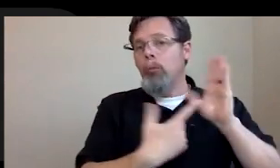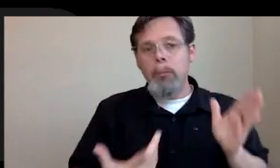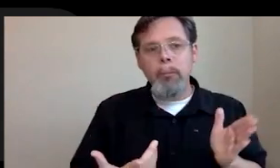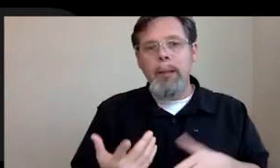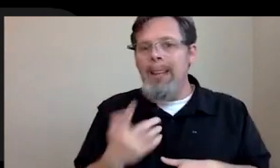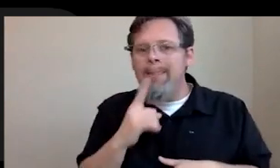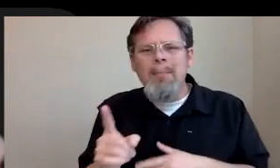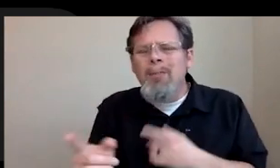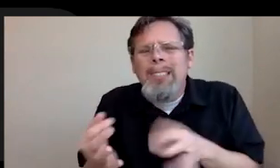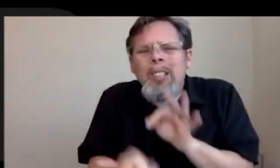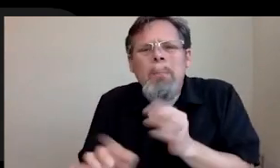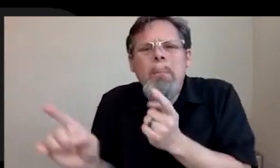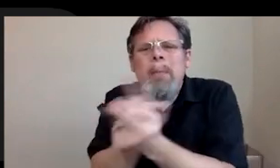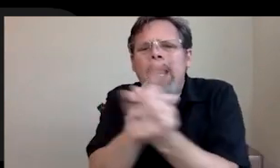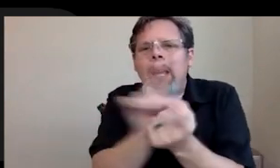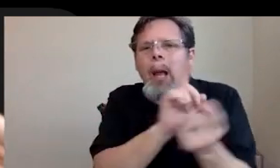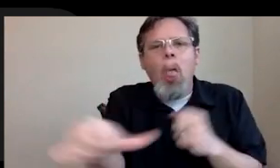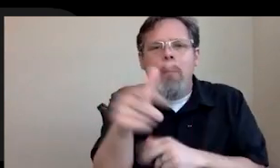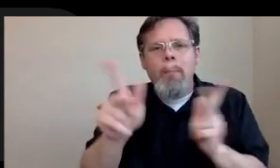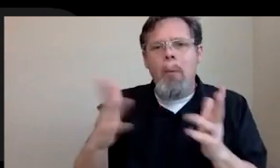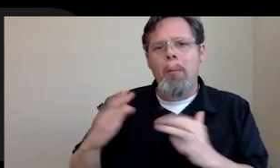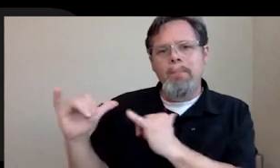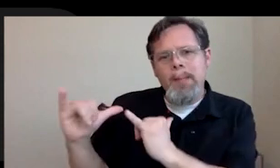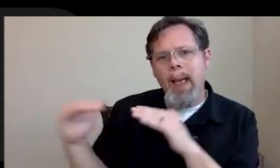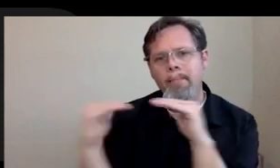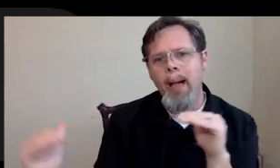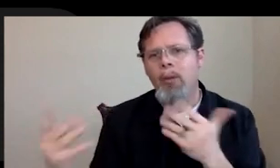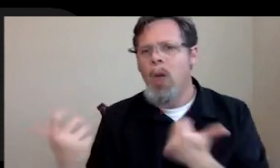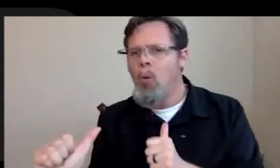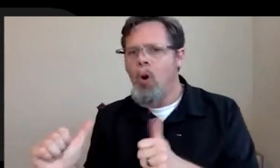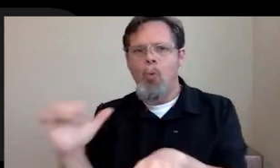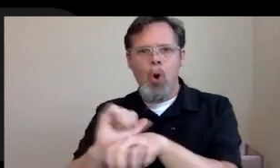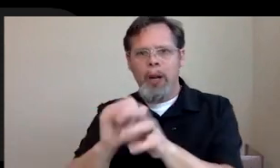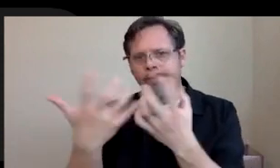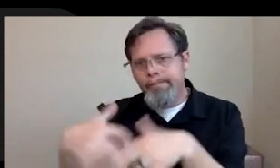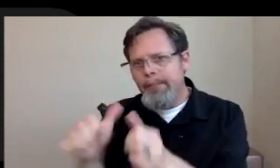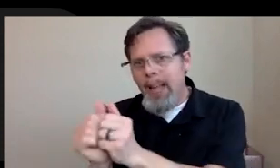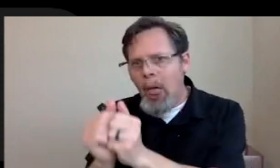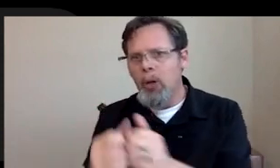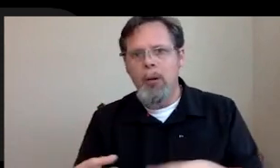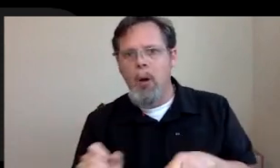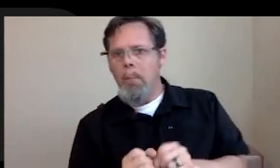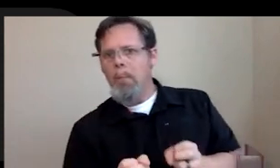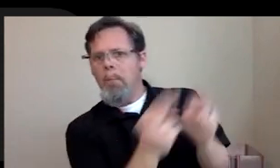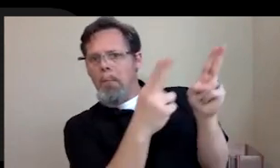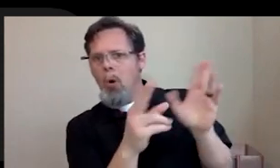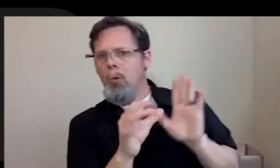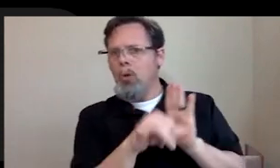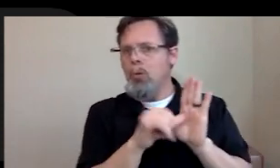people who are at my level and we're just working on stuff or collaborating, that's fine, because people your level won't get jobs, too. And they